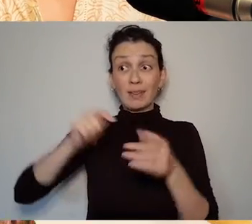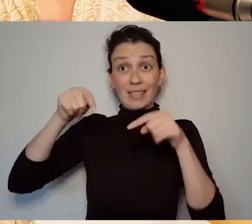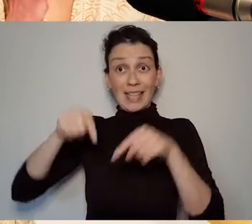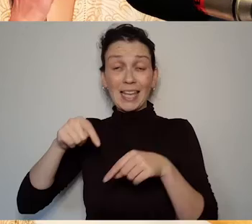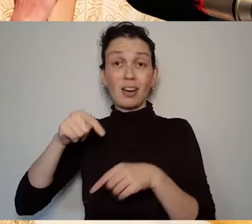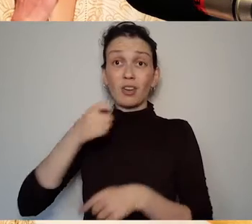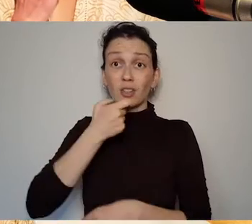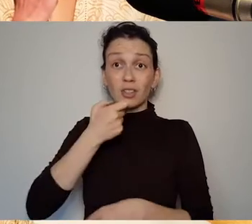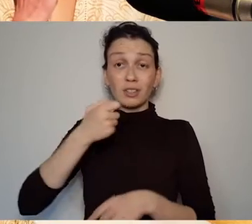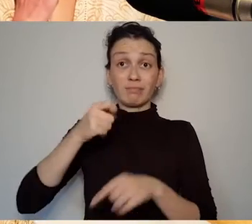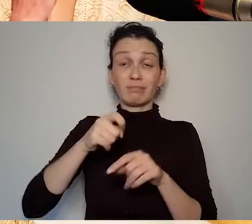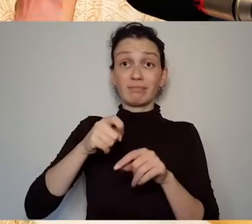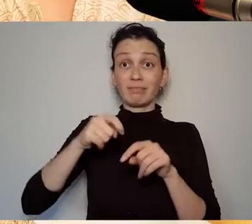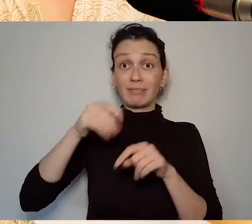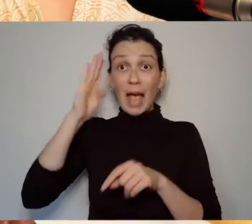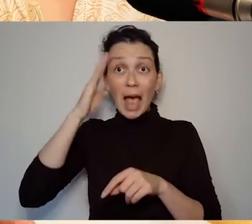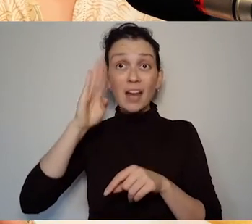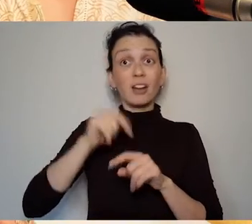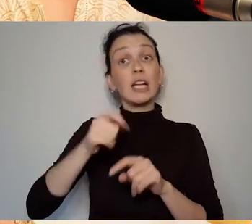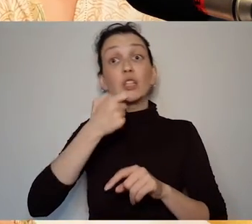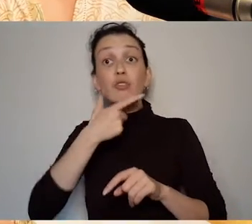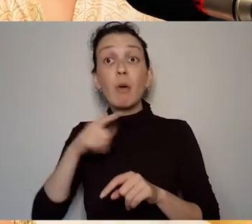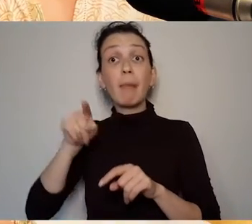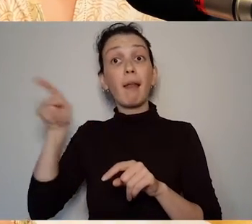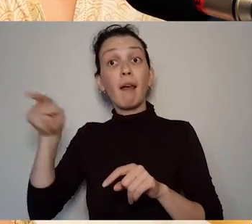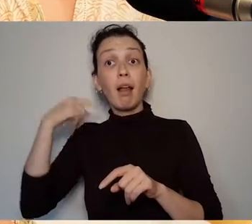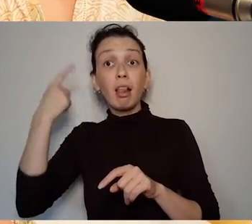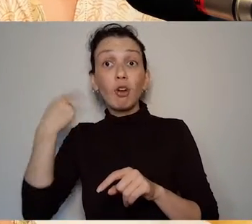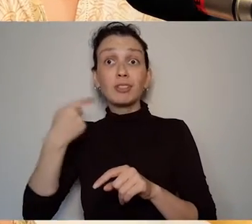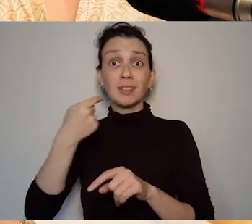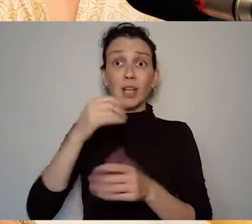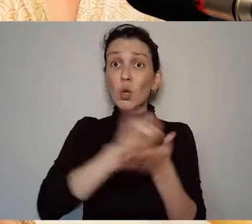if you thought she was tenacious writing plays for radio you know she's even more tenacious